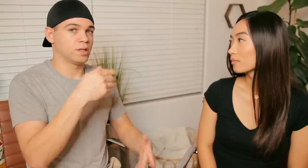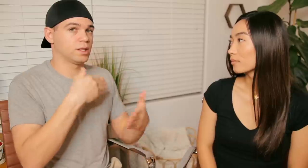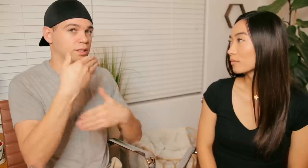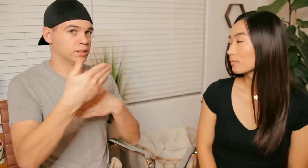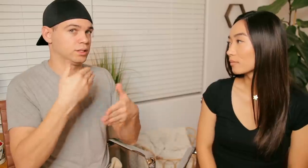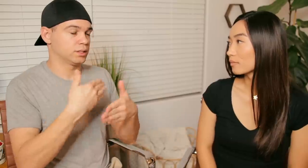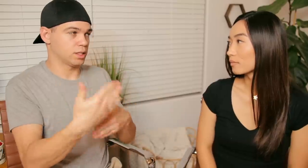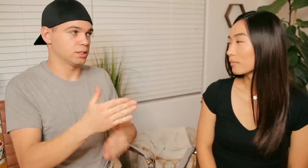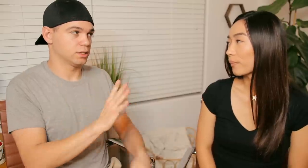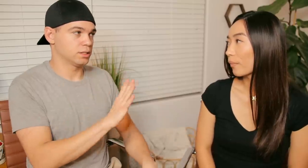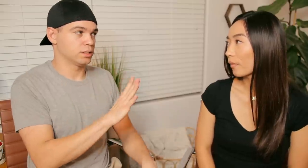R: next, next